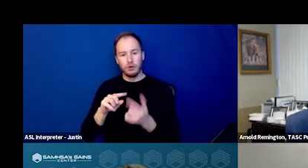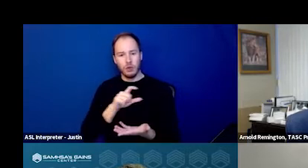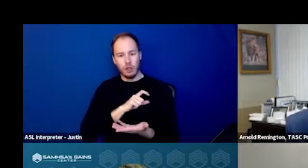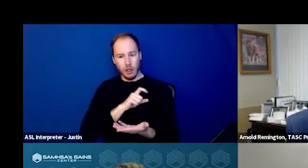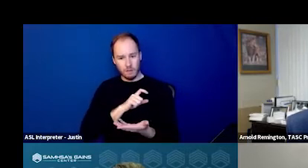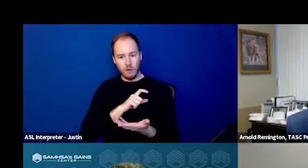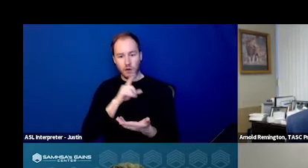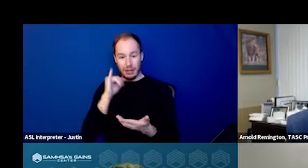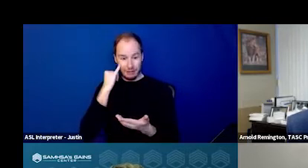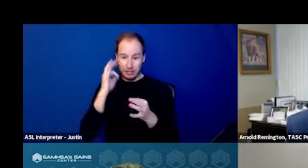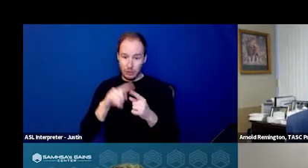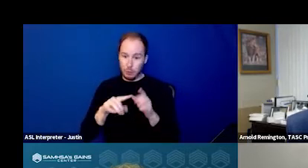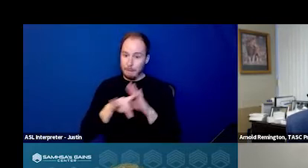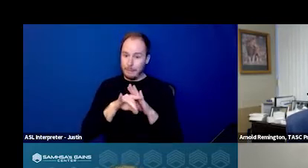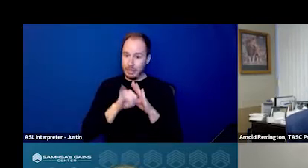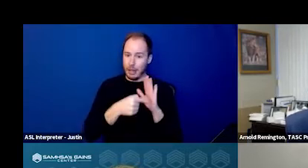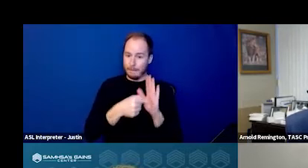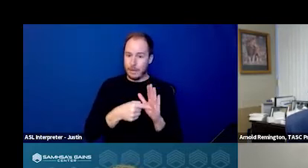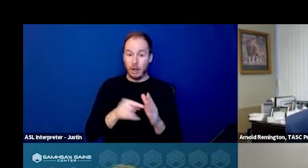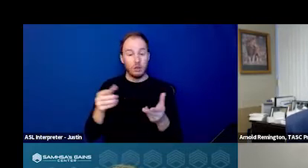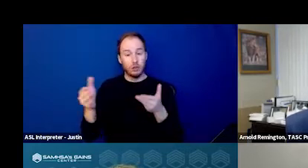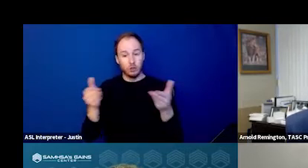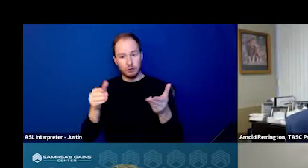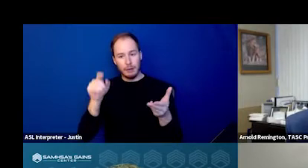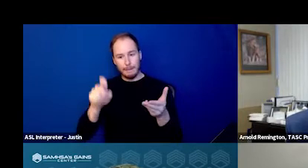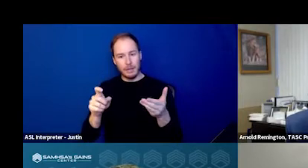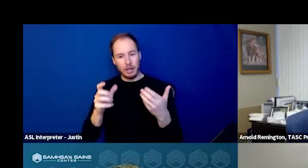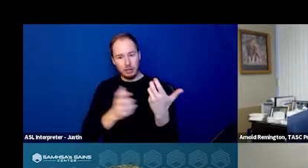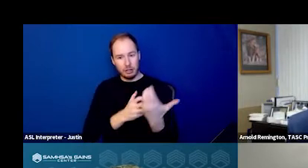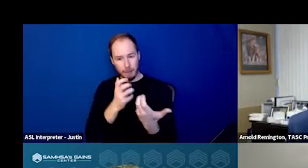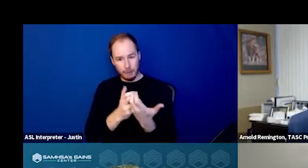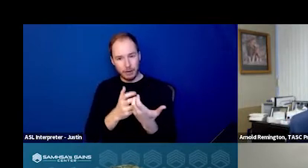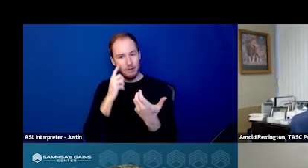with is the services need to be tailored to individual departments.